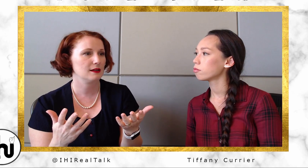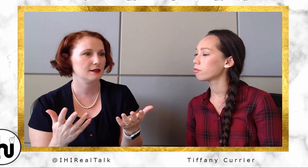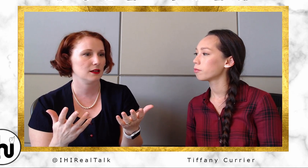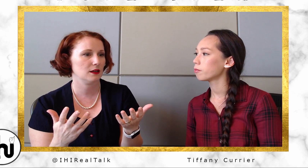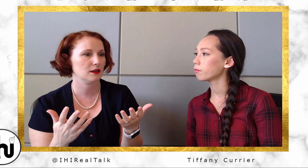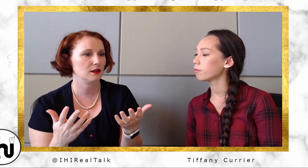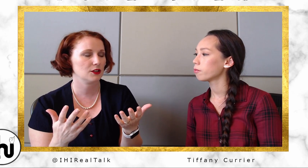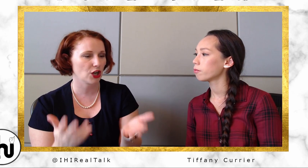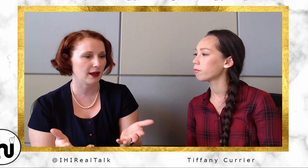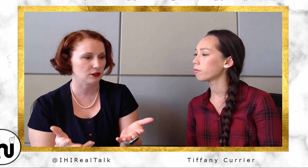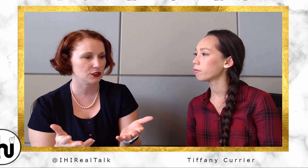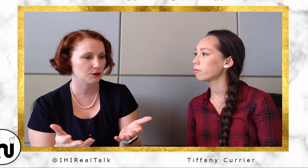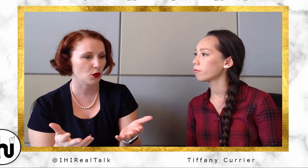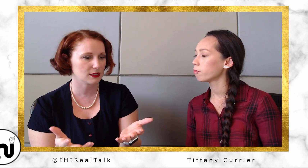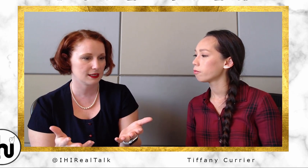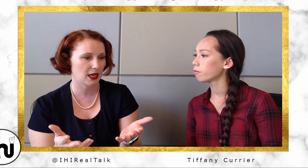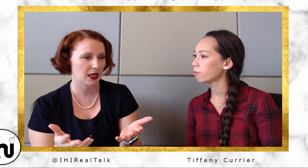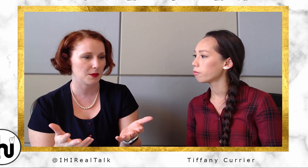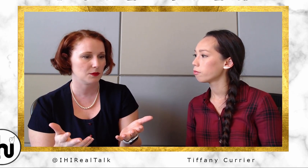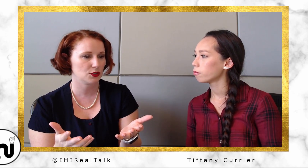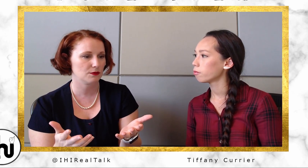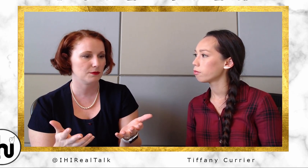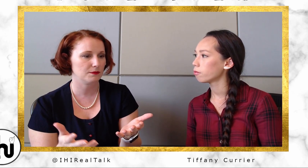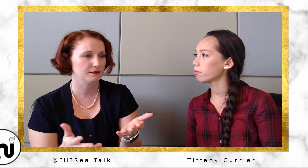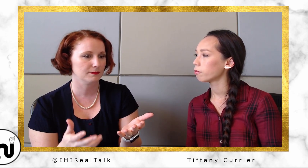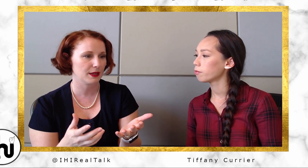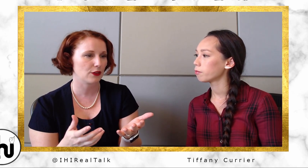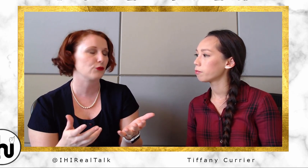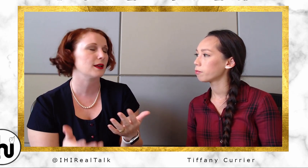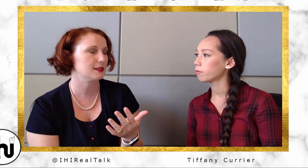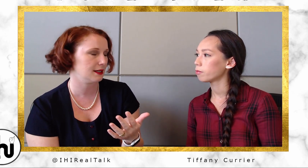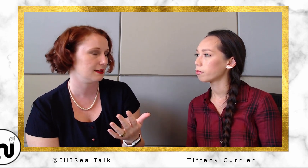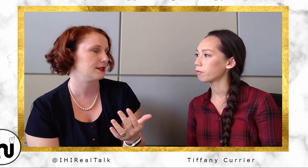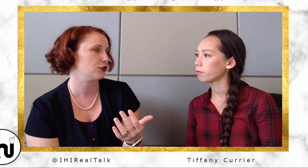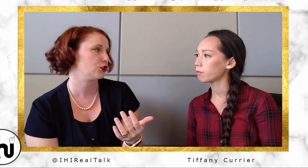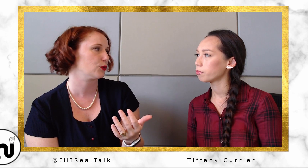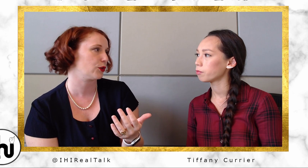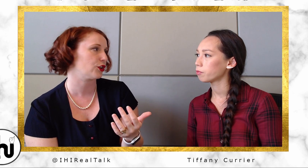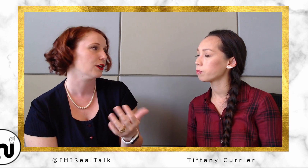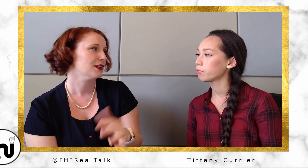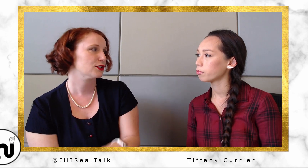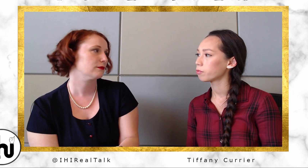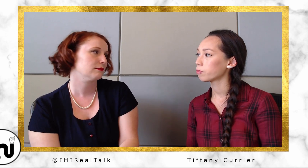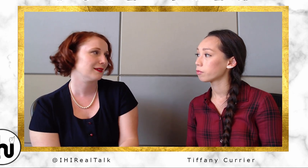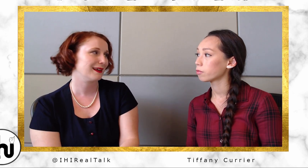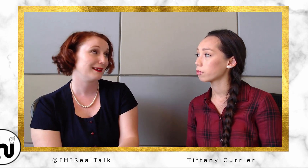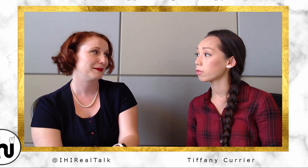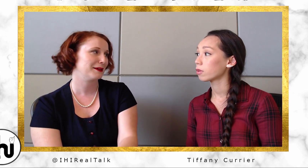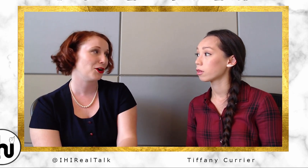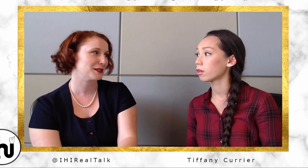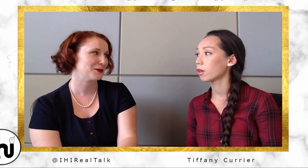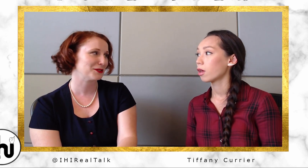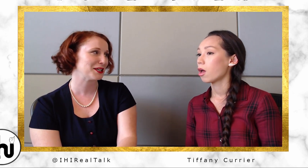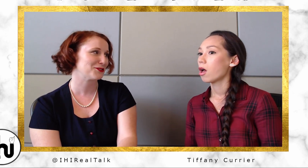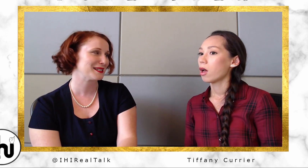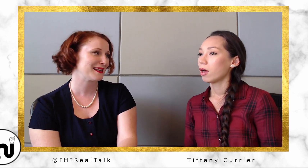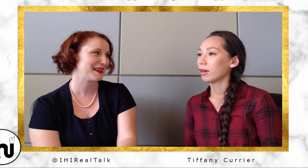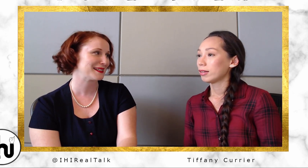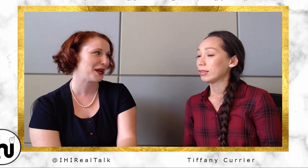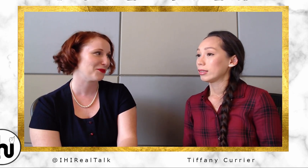As a child, most of the time, being thrust in as their interpreter can cause some really interesting things to happen...